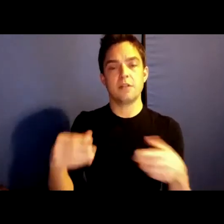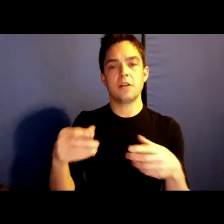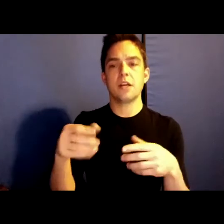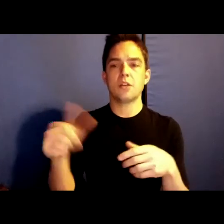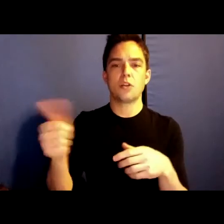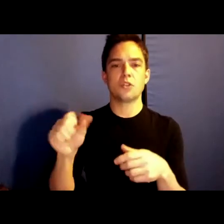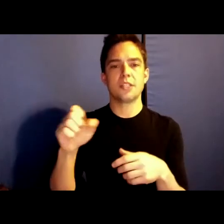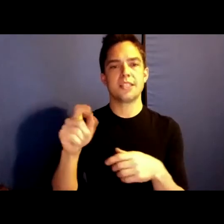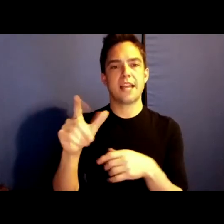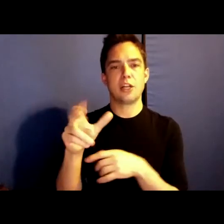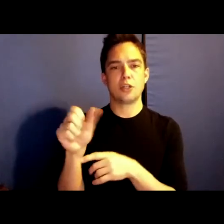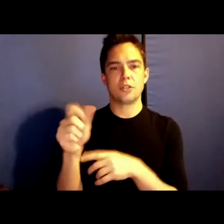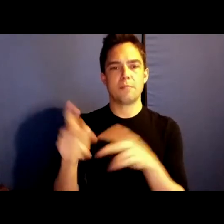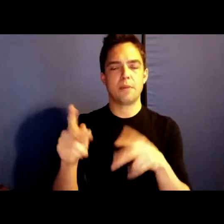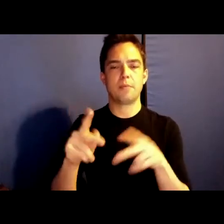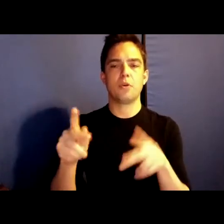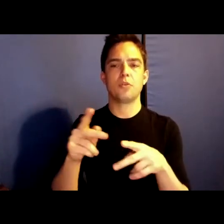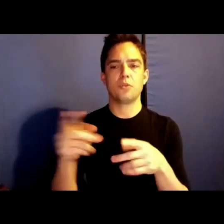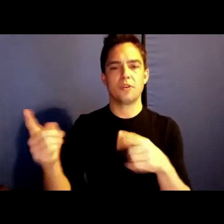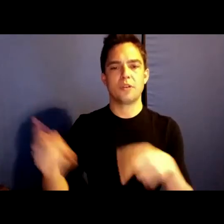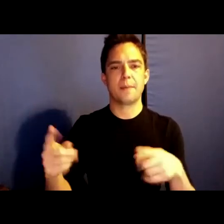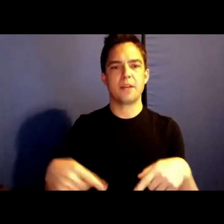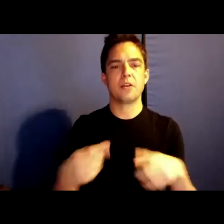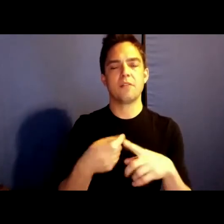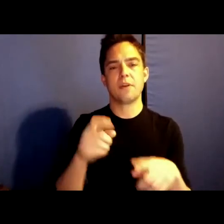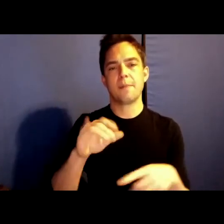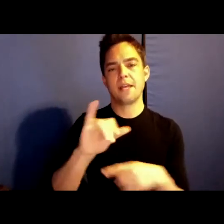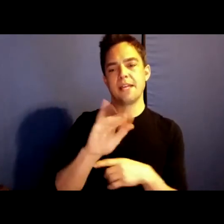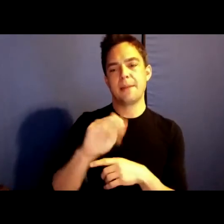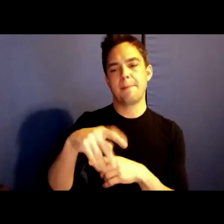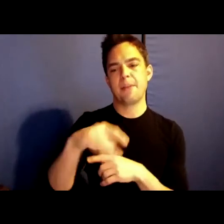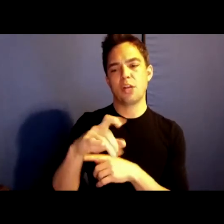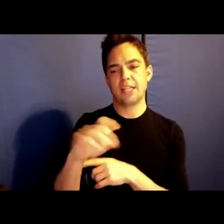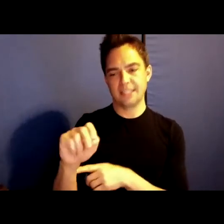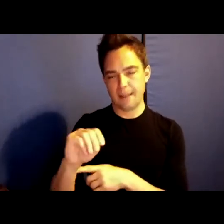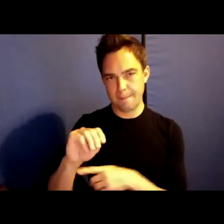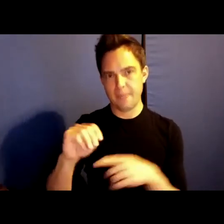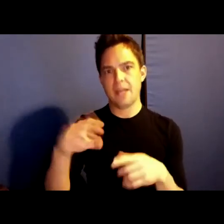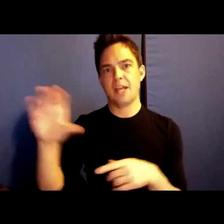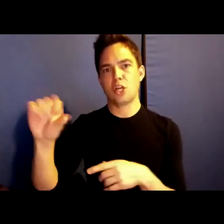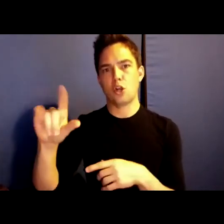a result of colonialism and imperialism. We are all treaty people, and are responsible